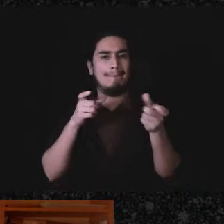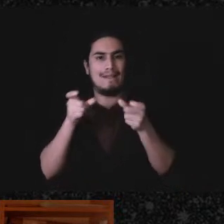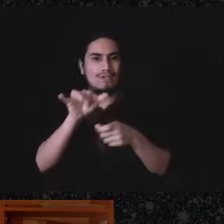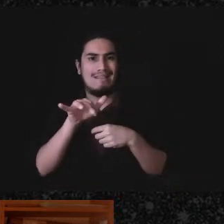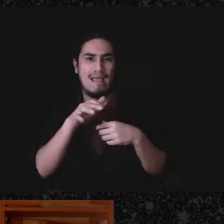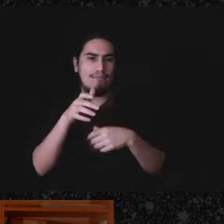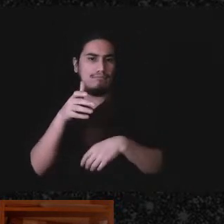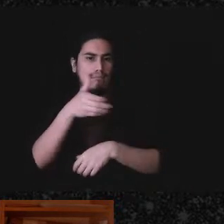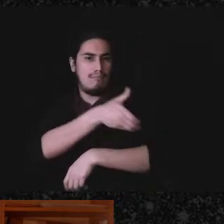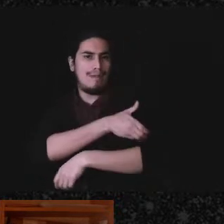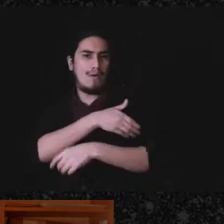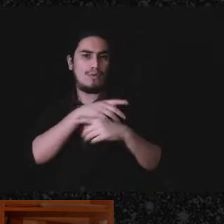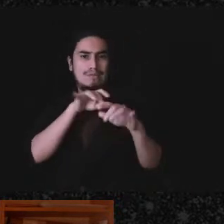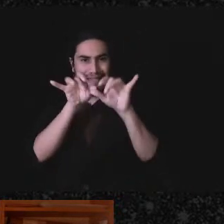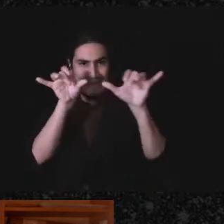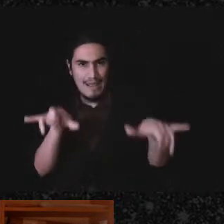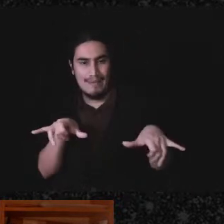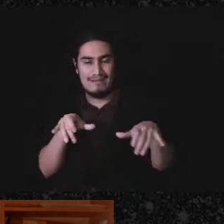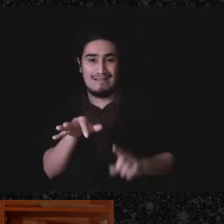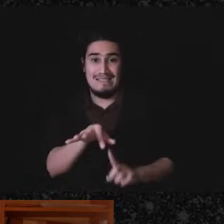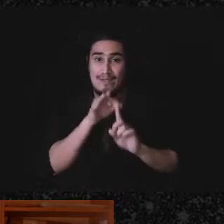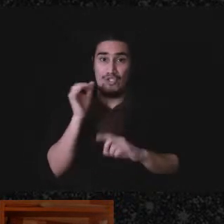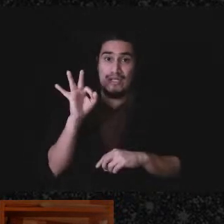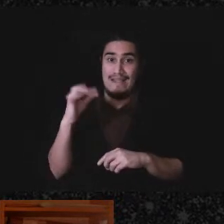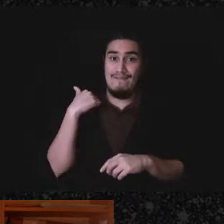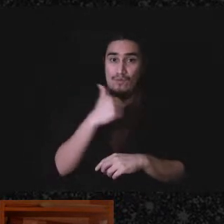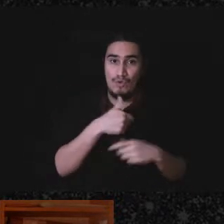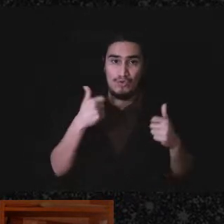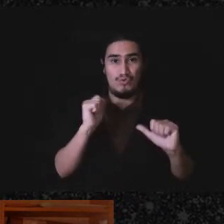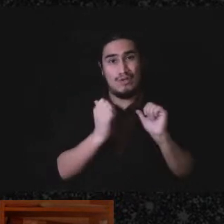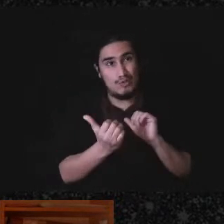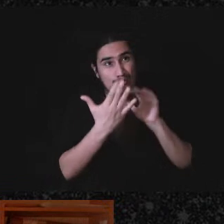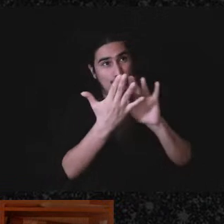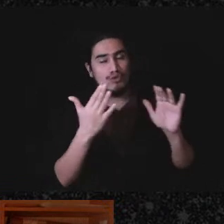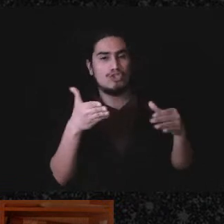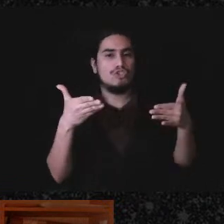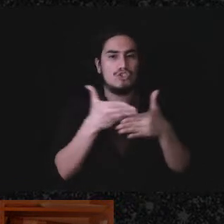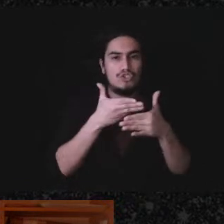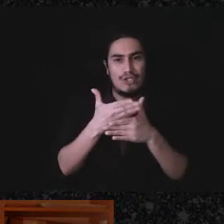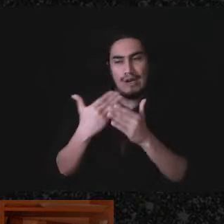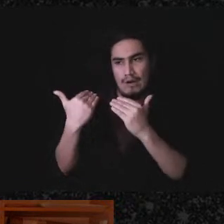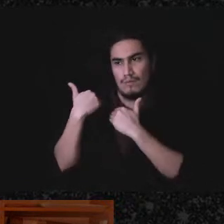for us even when we're trying to practice share, you know, consensus-based leadership